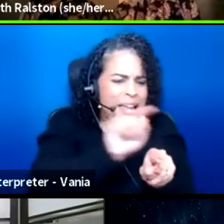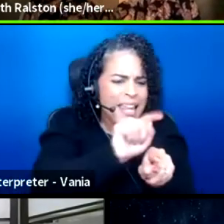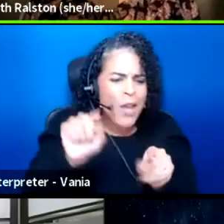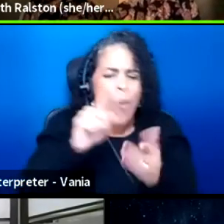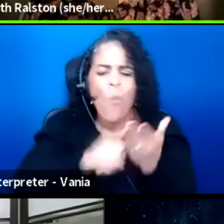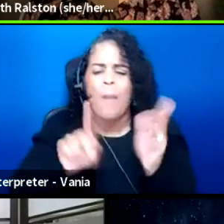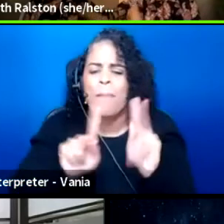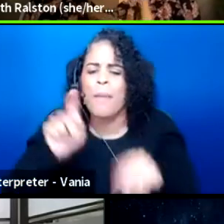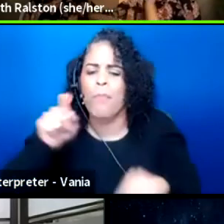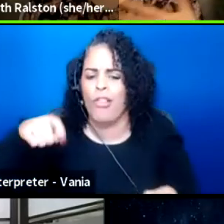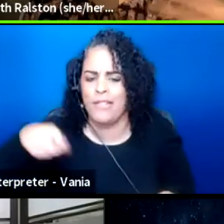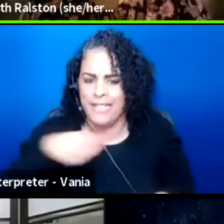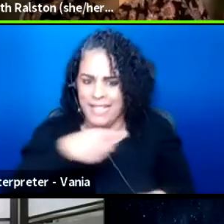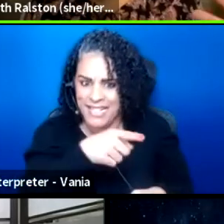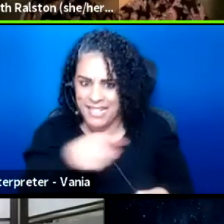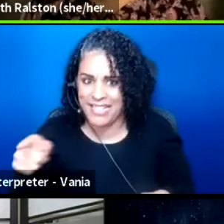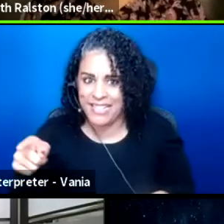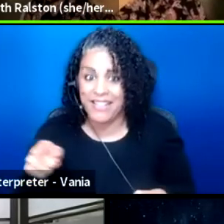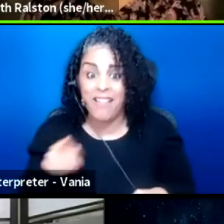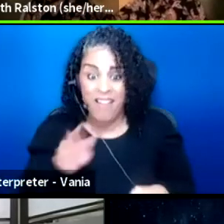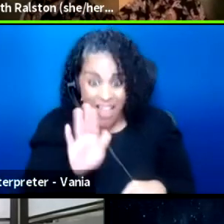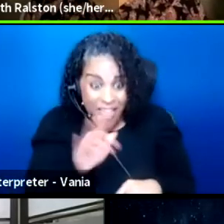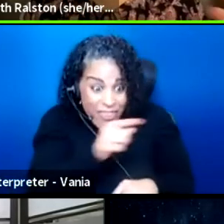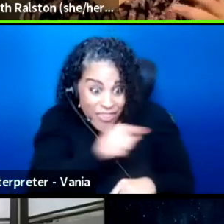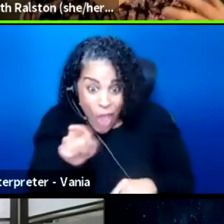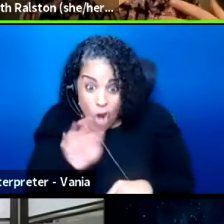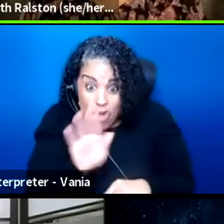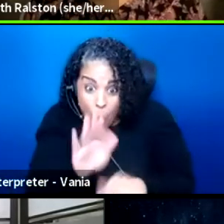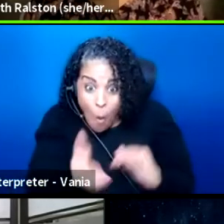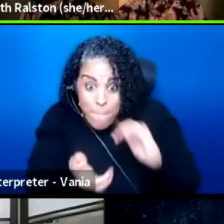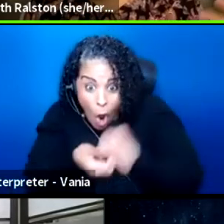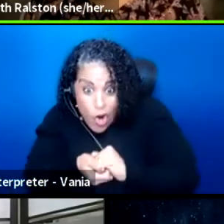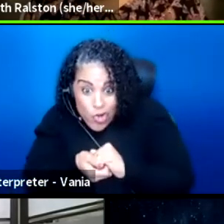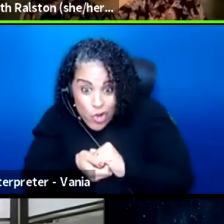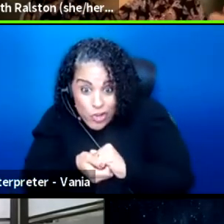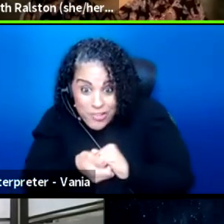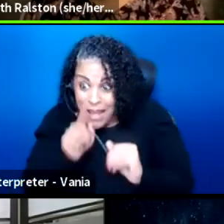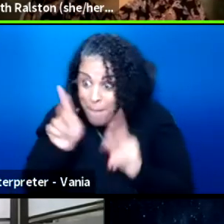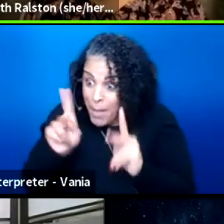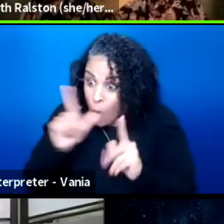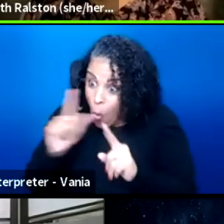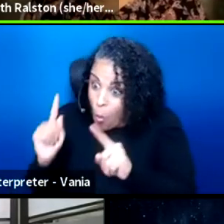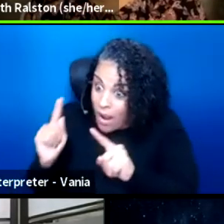So they are your partners in this, and the patrons are also the partners in this,